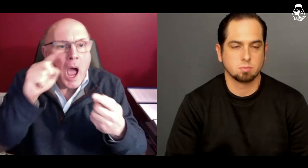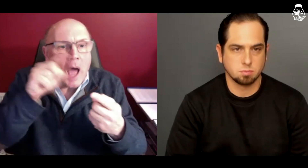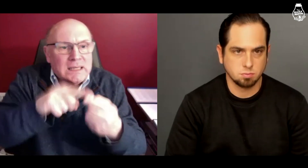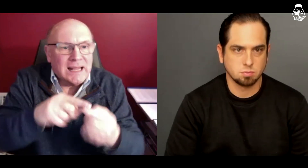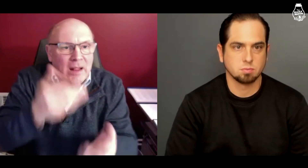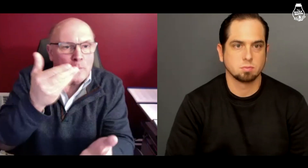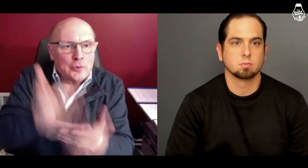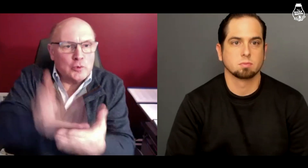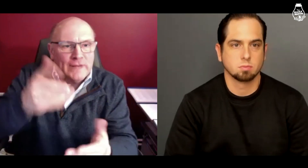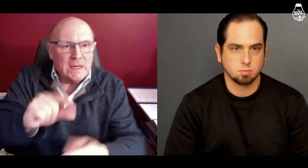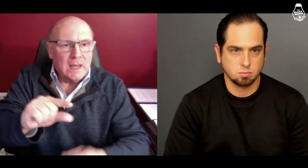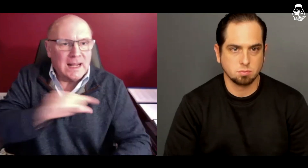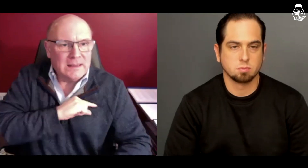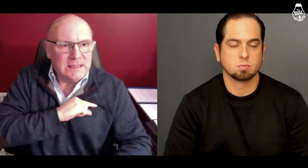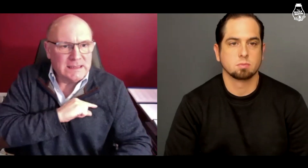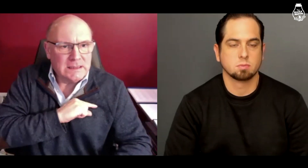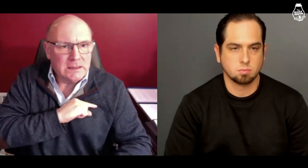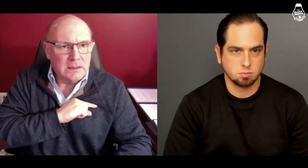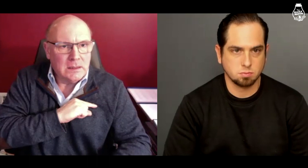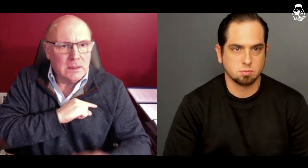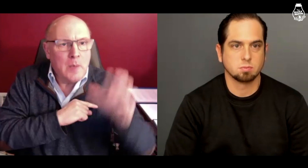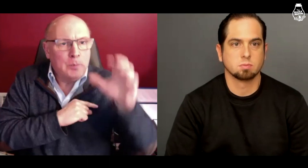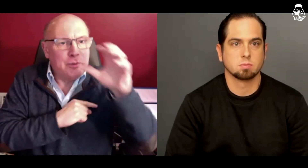until proven guilty.